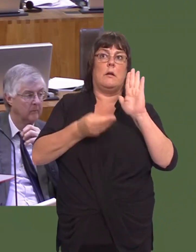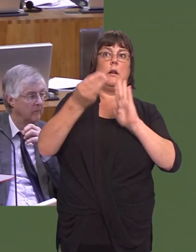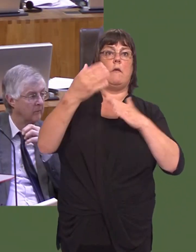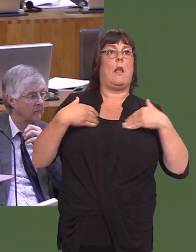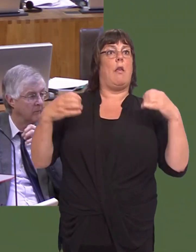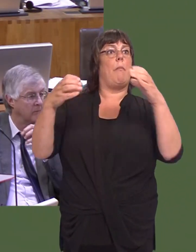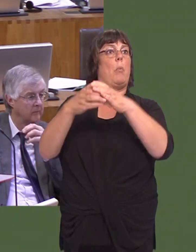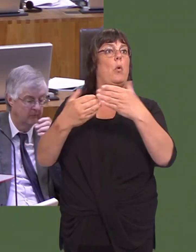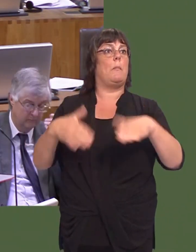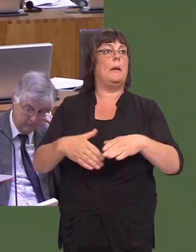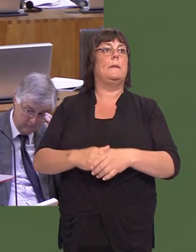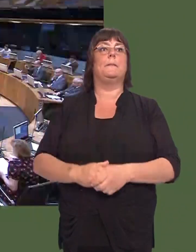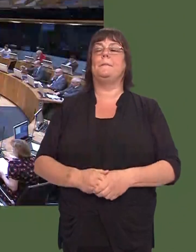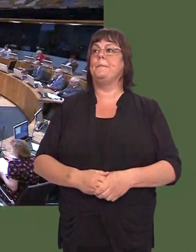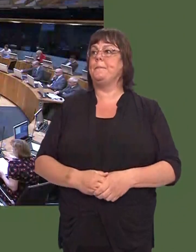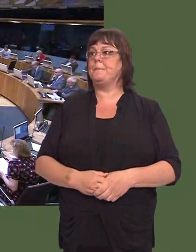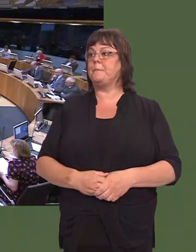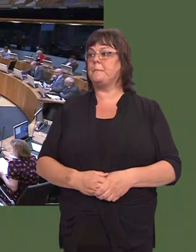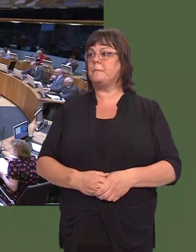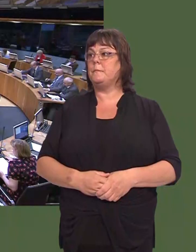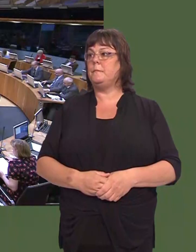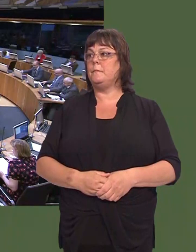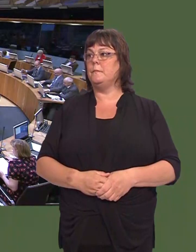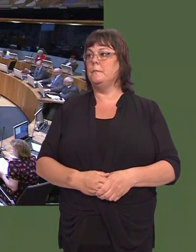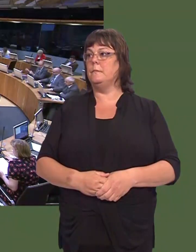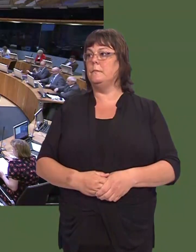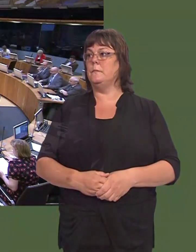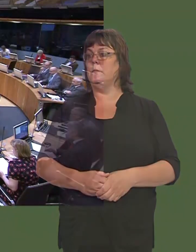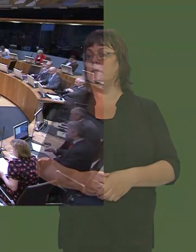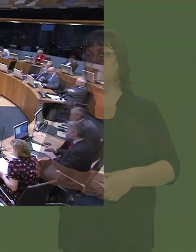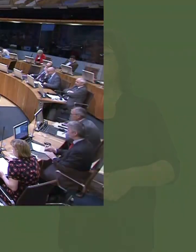Y Llywydd / The Llywydd: Diolch iír Prif Weinidog.